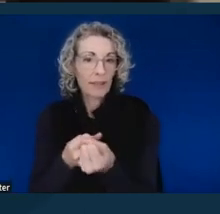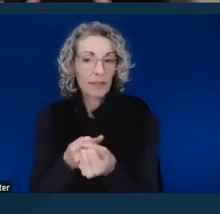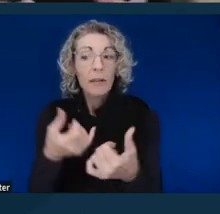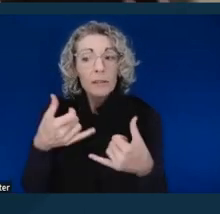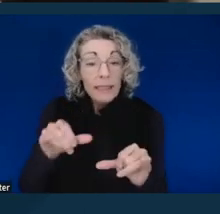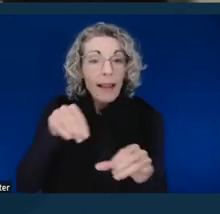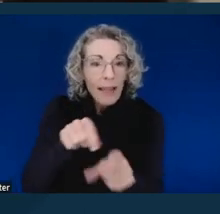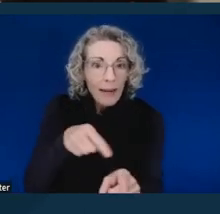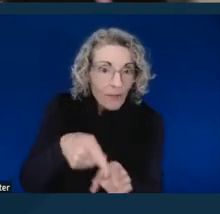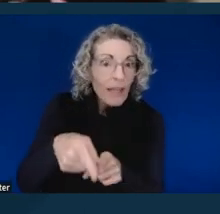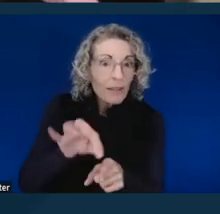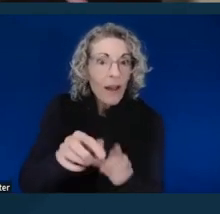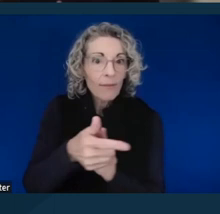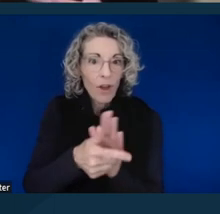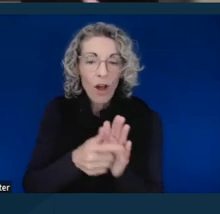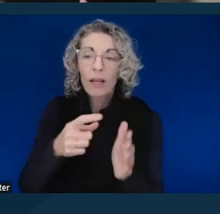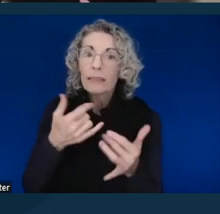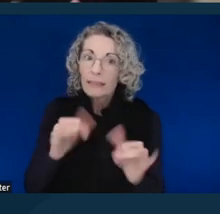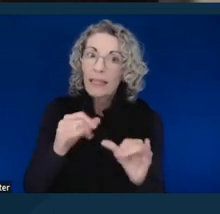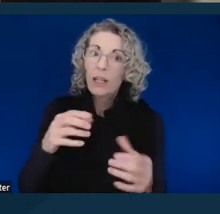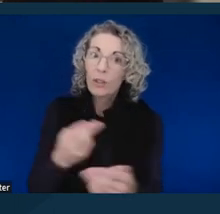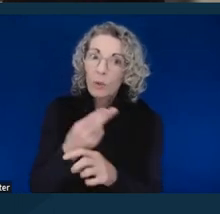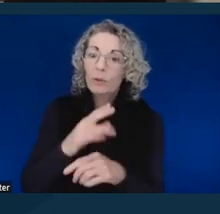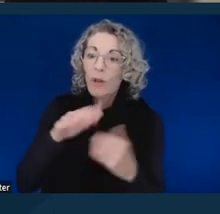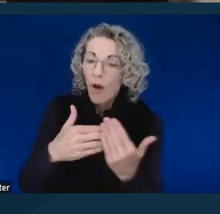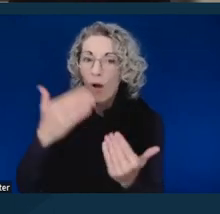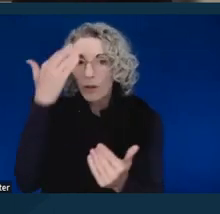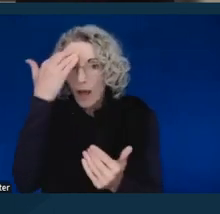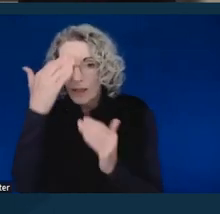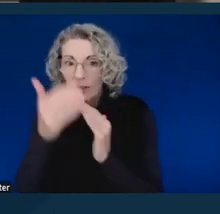and still very much using all of the knowledge, and skills that I've gained.